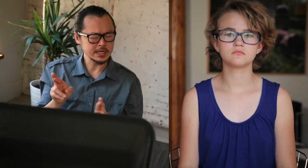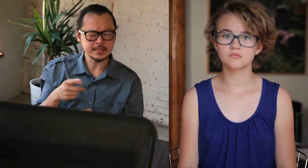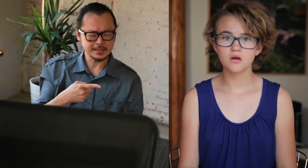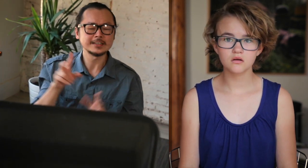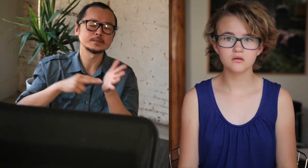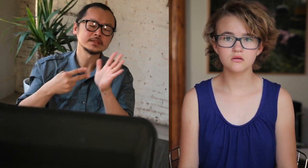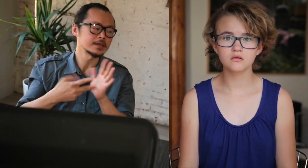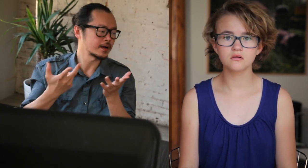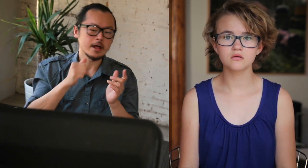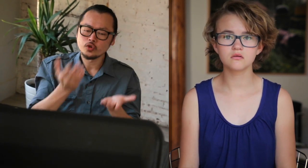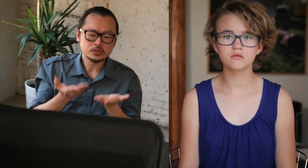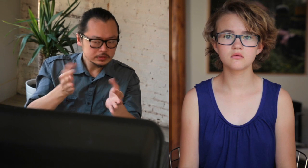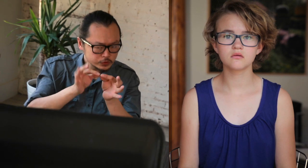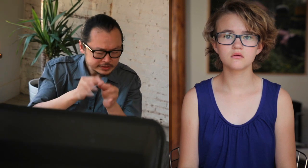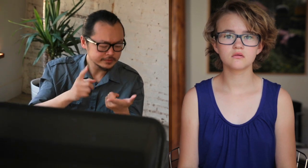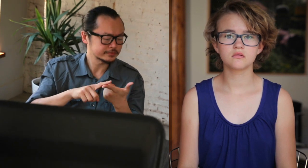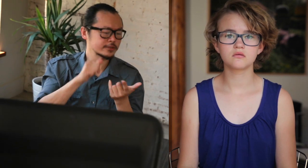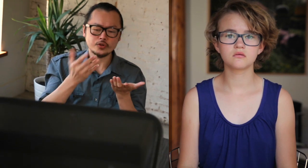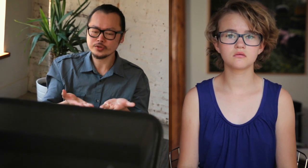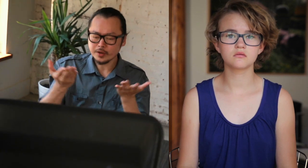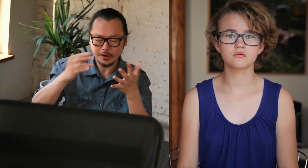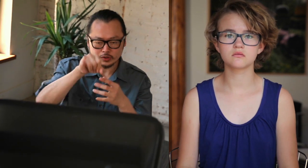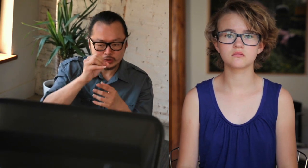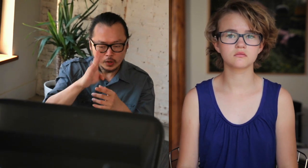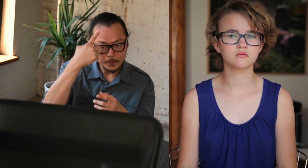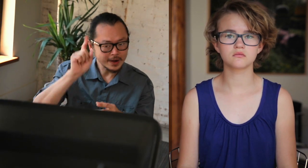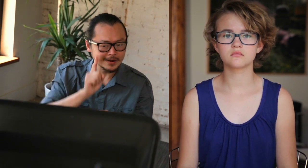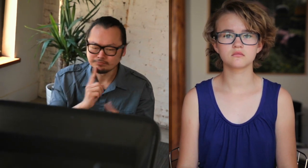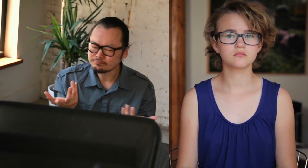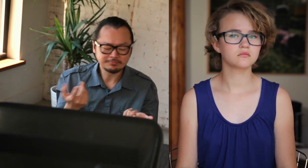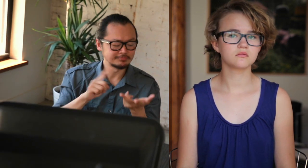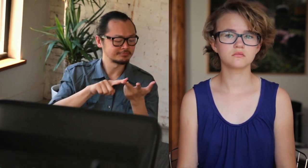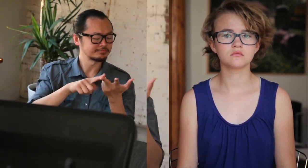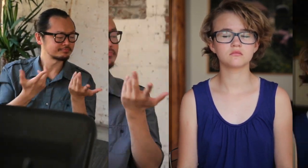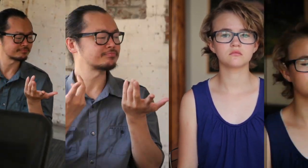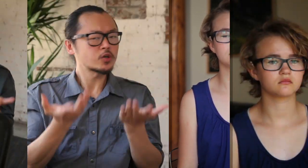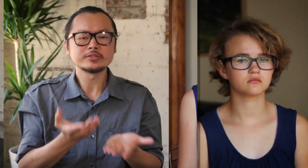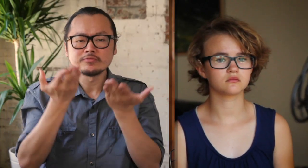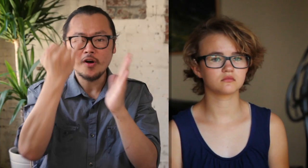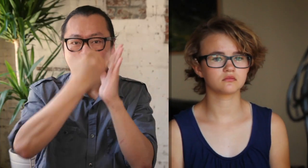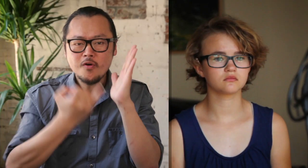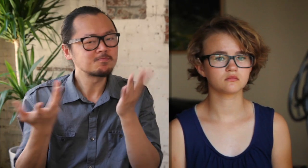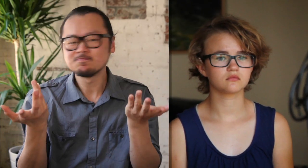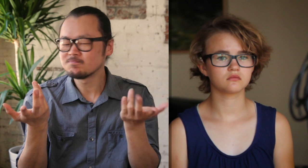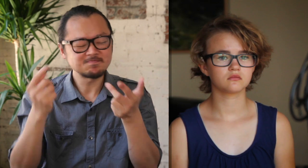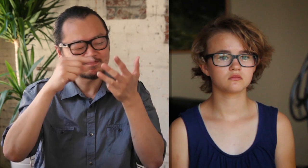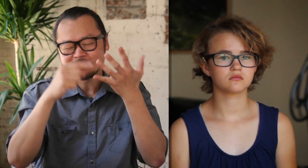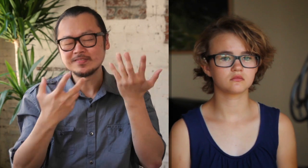I mean, they didn't offer interpreters or job search services. There were no opportunities for an artist such as myself.